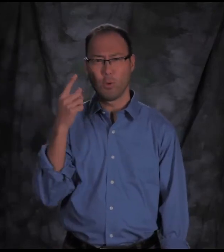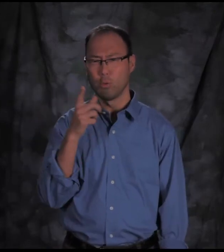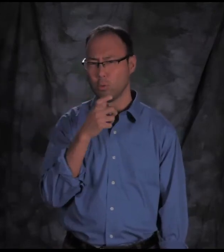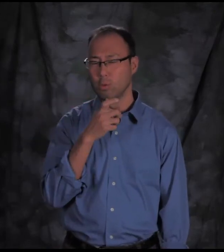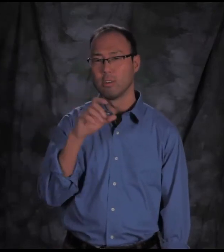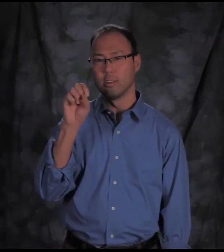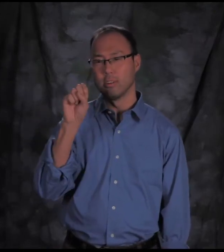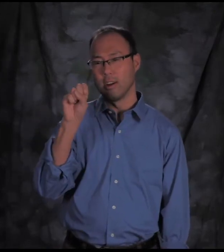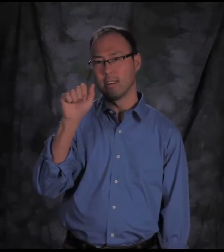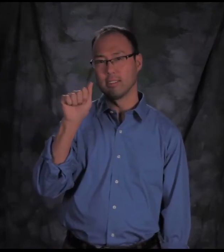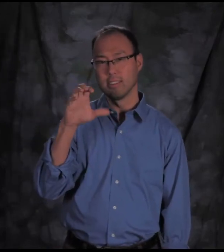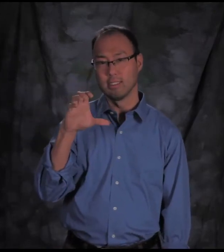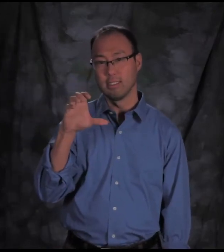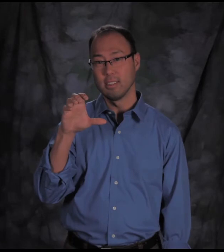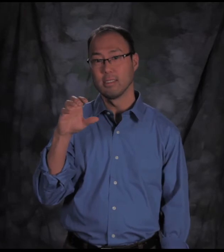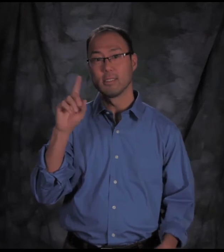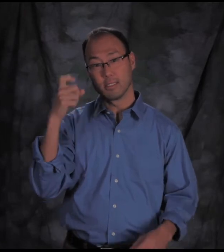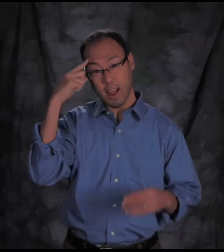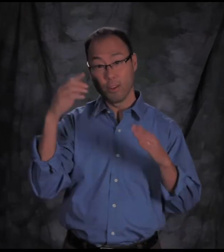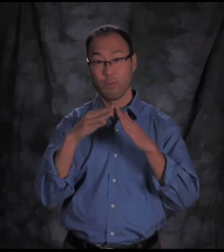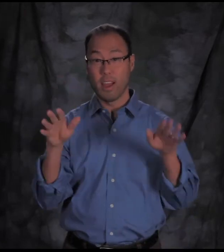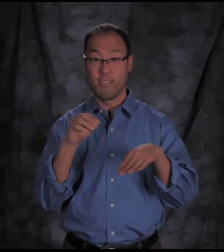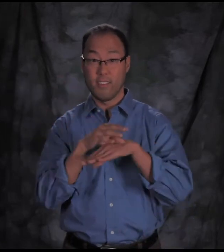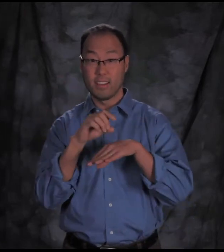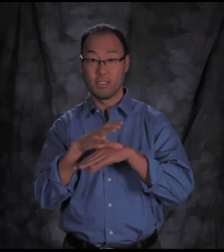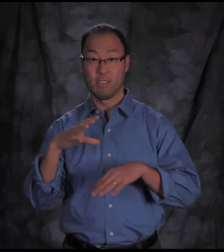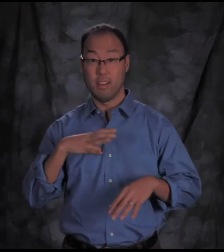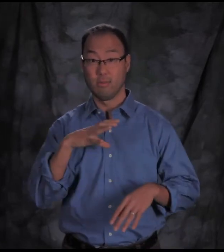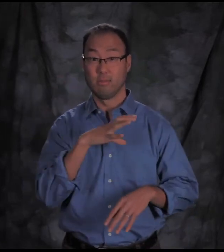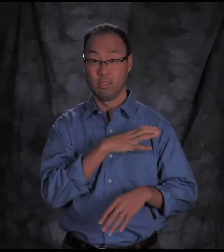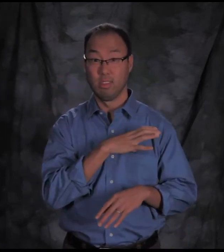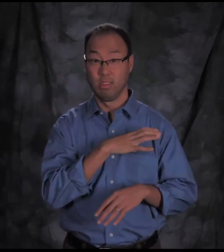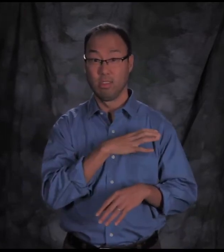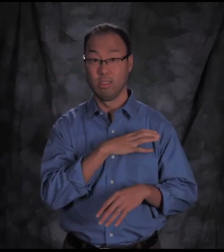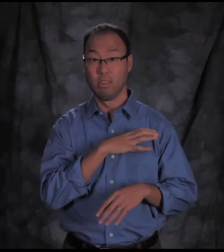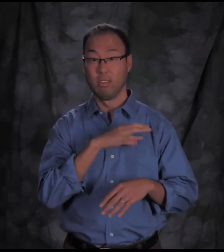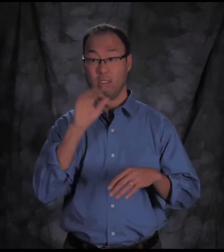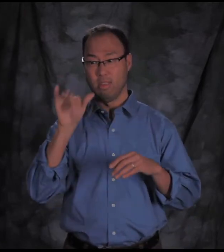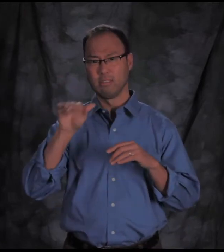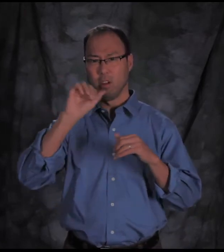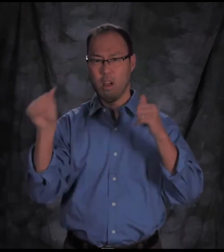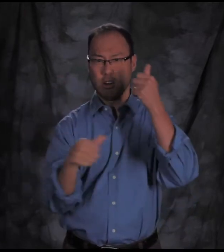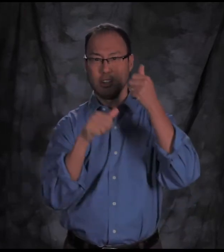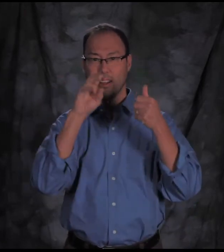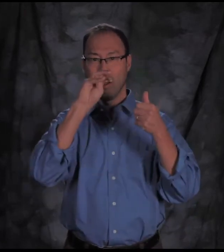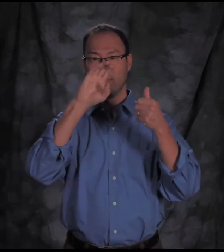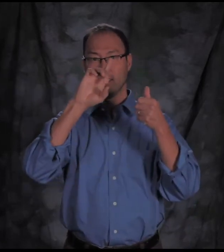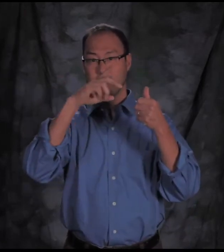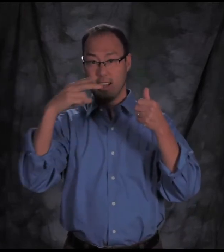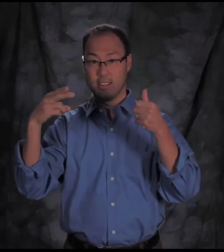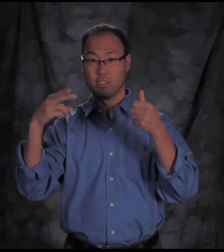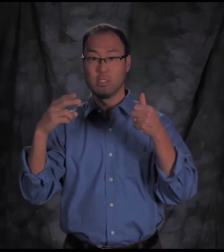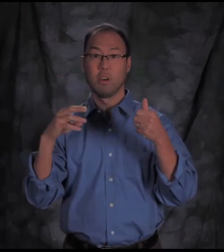Massachusetts Commission for the Deaf and Hard of Hearing’s State-wide Advisory Council.